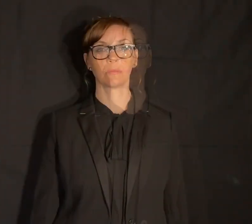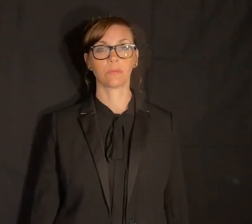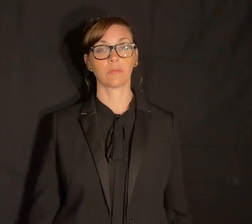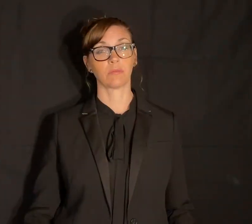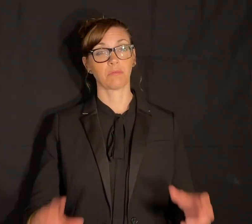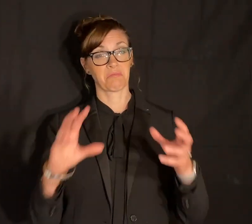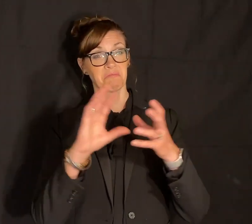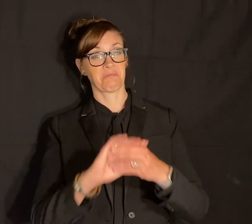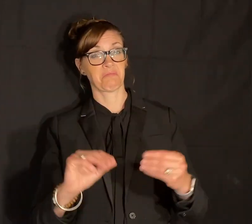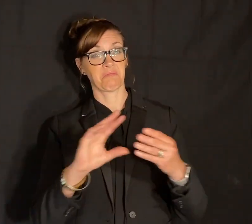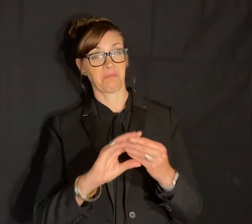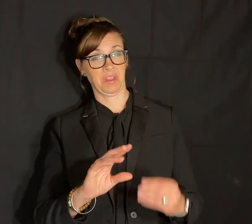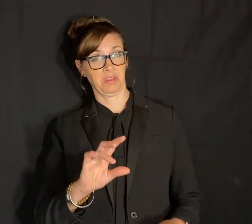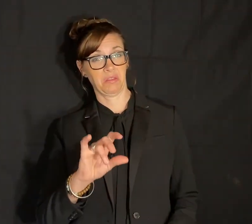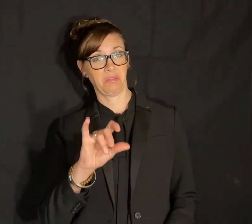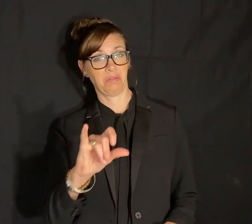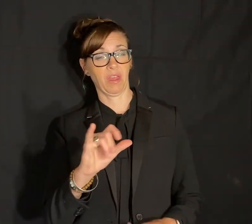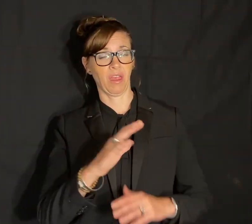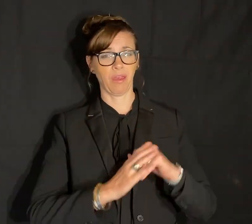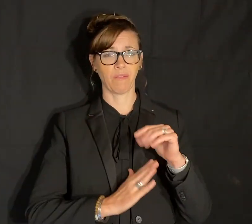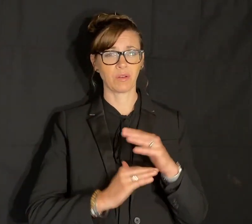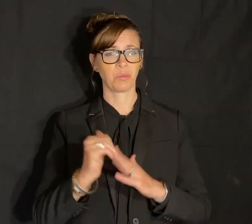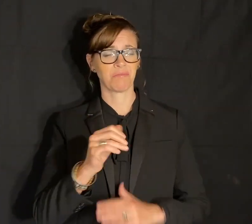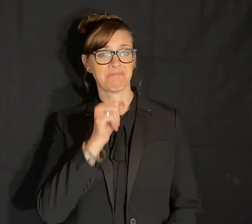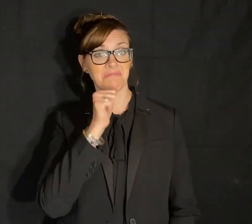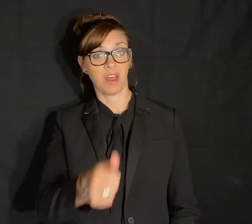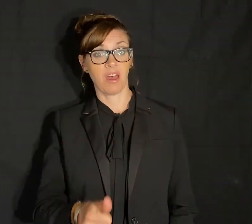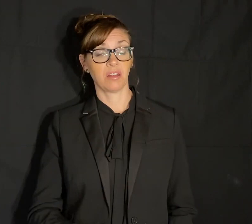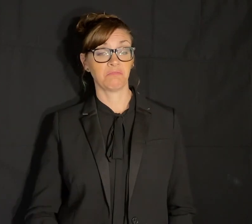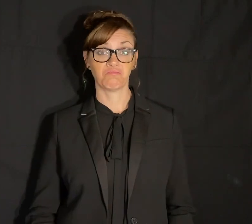AND THESE conversations will be uncomfortable.